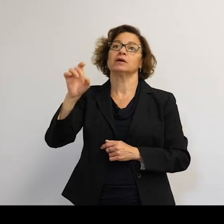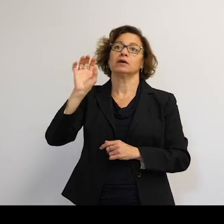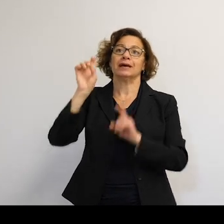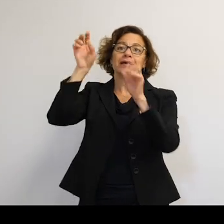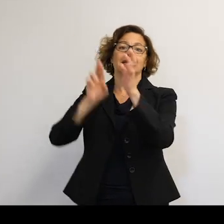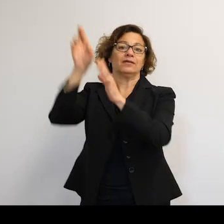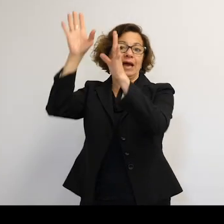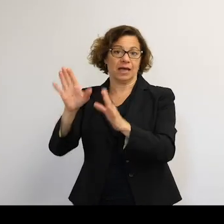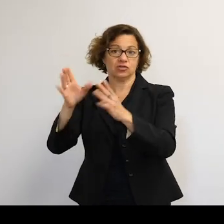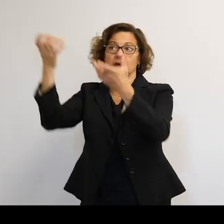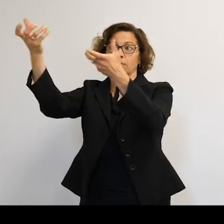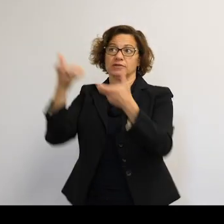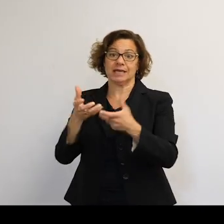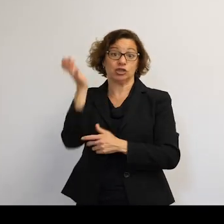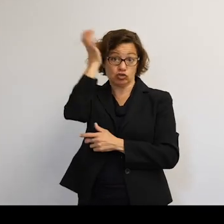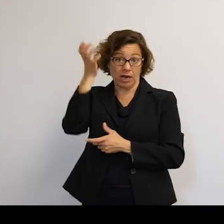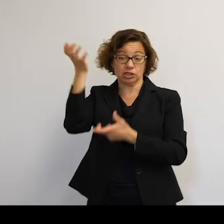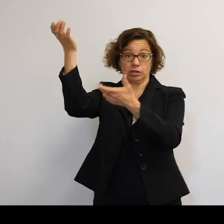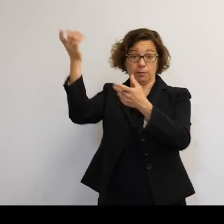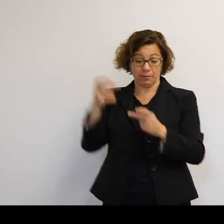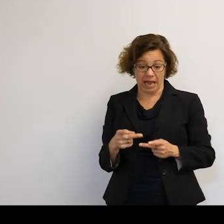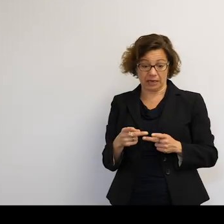When those objects full of the trash, as in astronaut's waste--